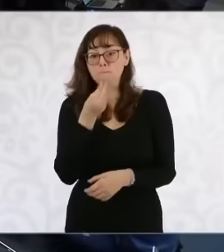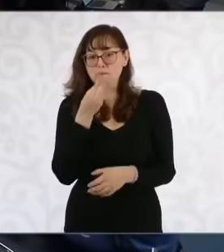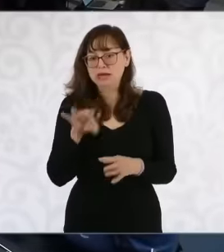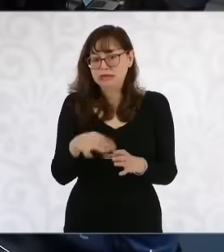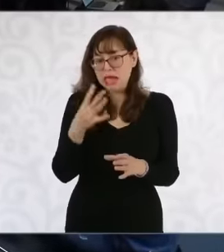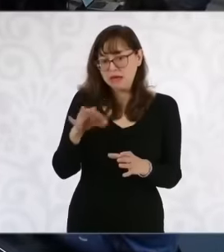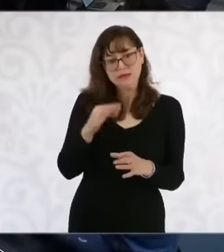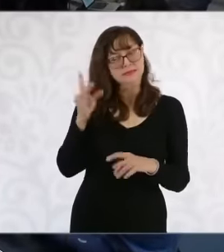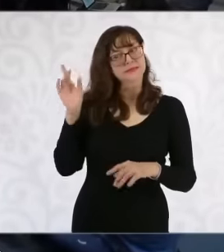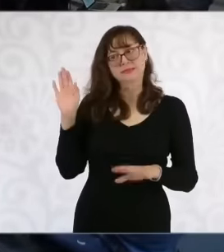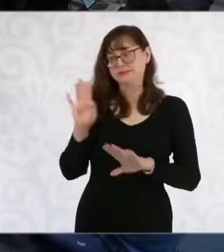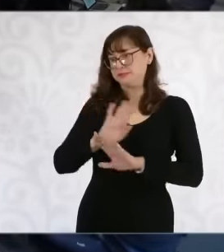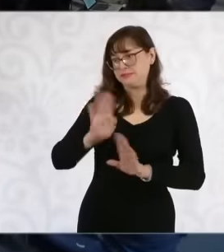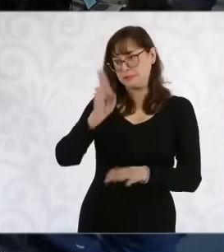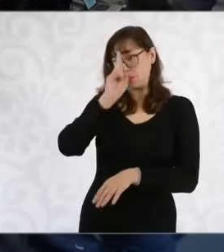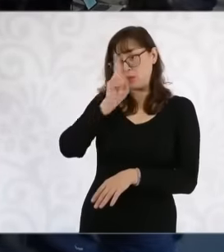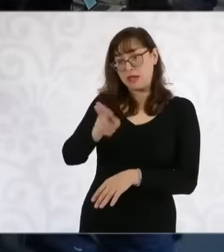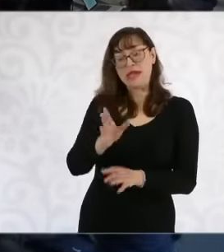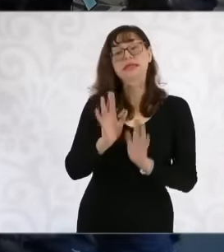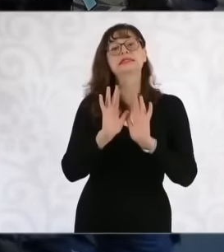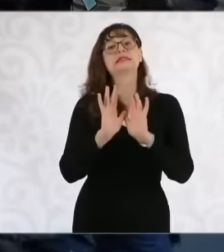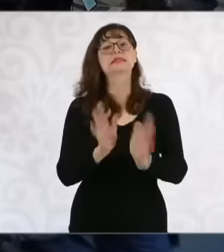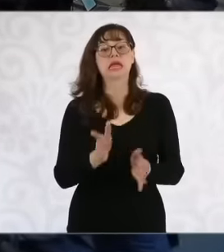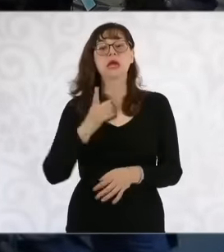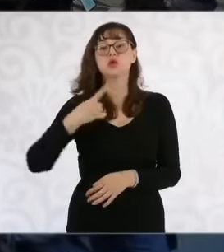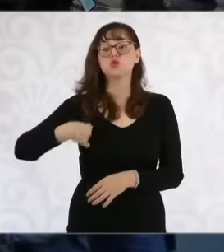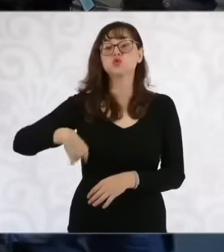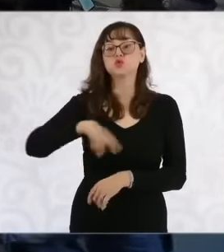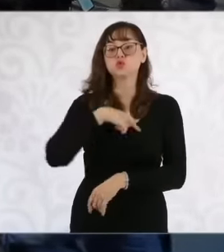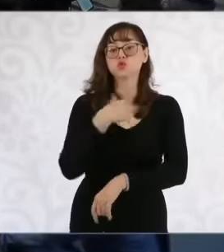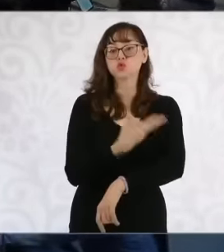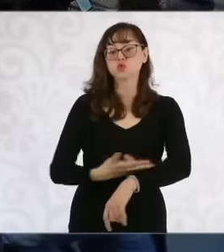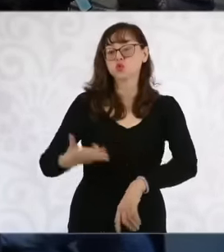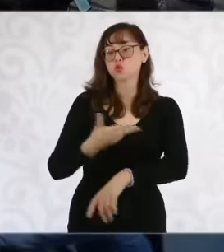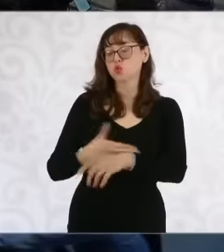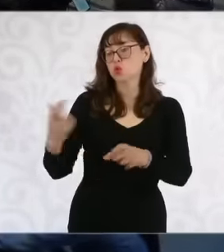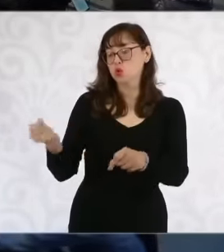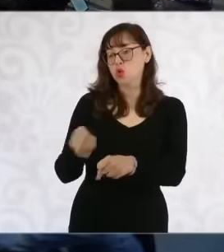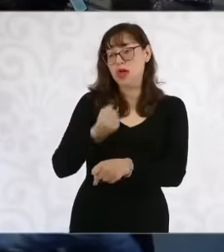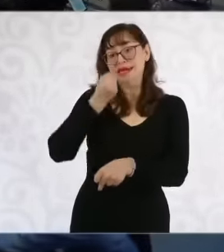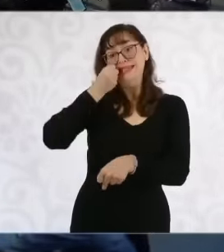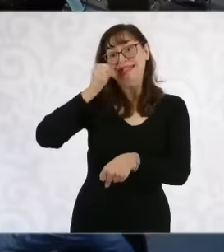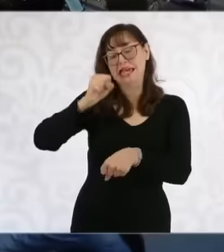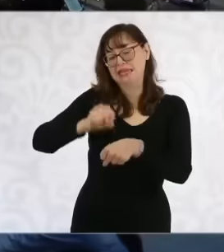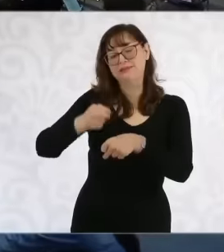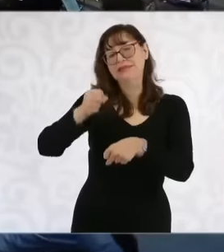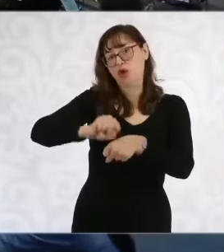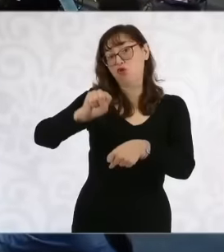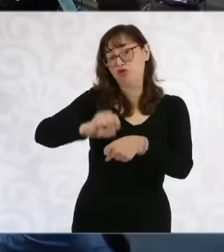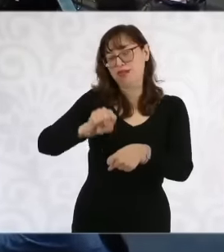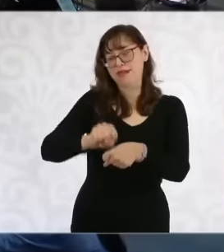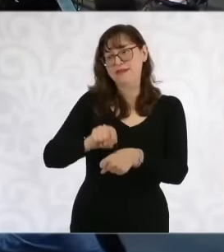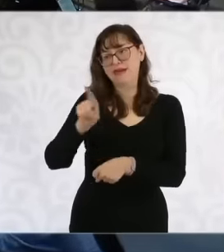institutions such as the Technical Secondary School 15 known in Puerto Vallarta as la pesquera